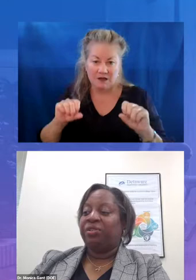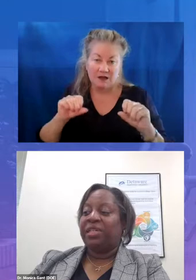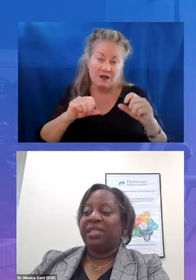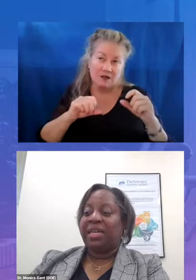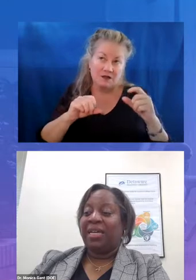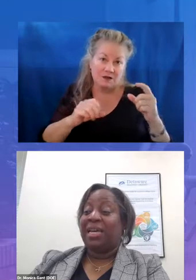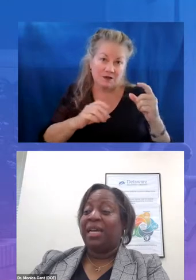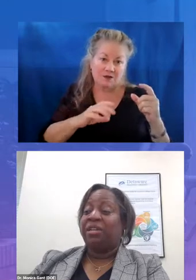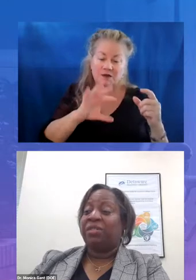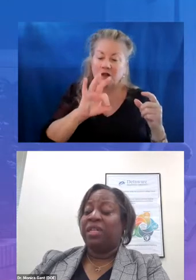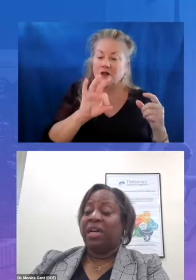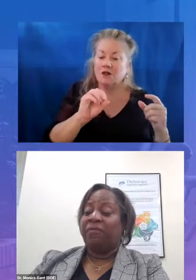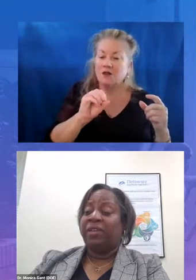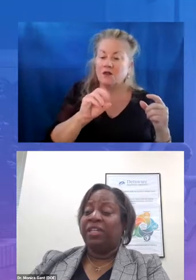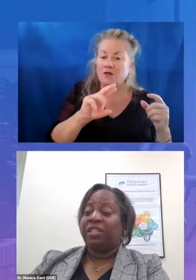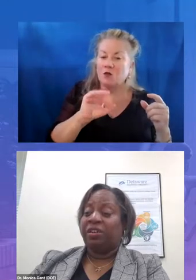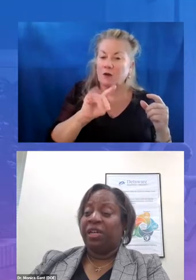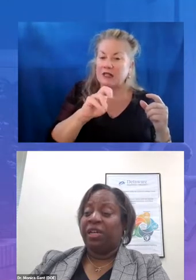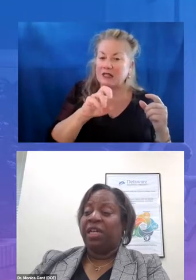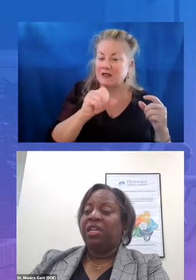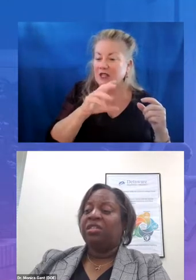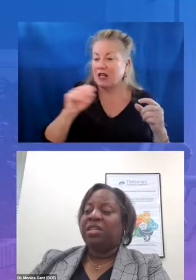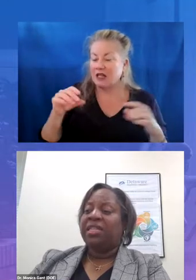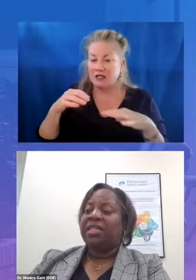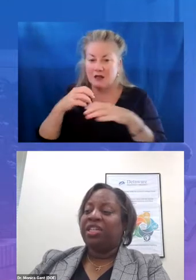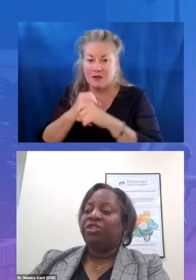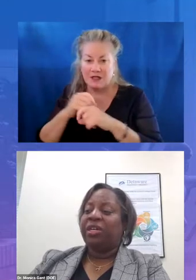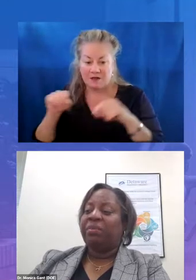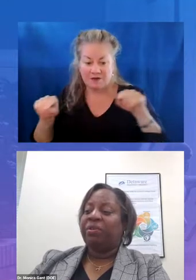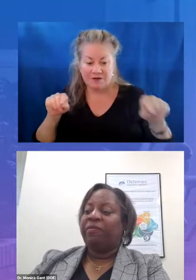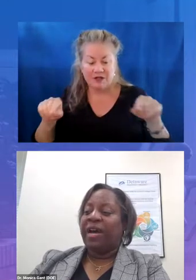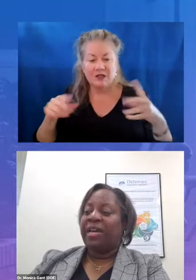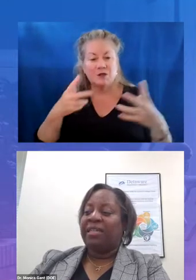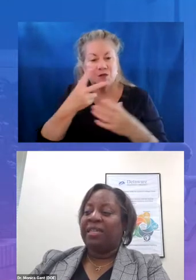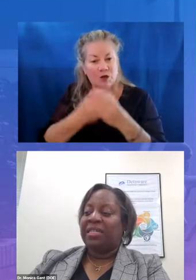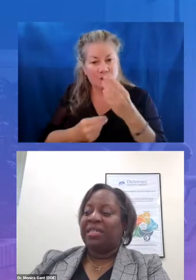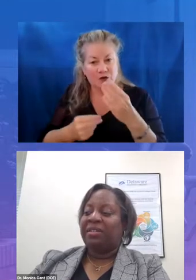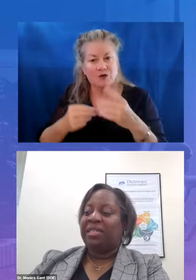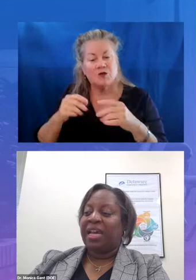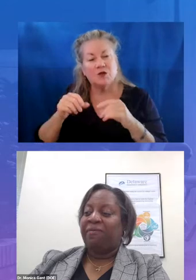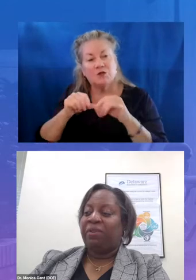in diagnosing unfinished learning so that the teacher can provide the necessary scaffolds